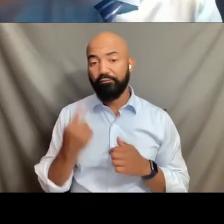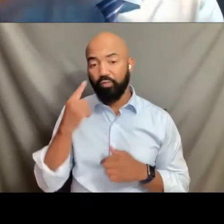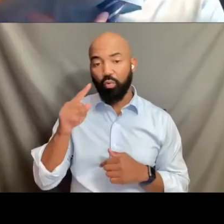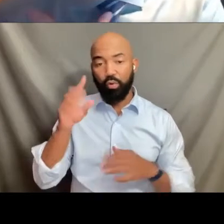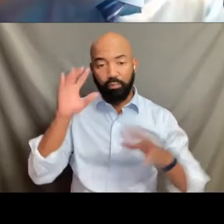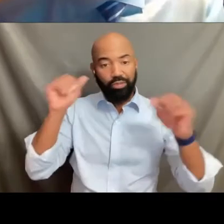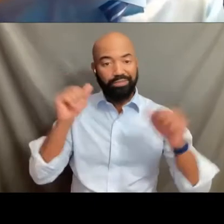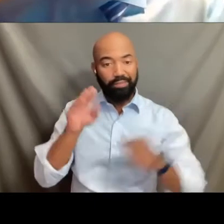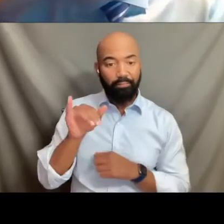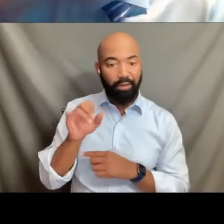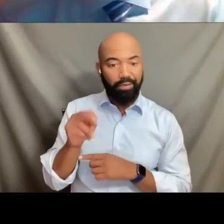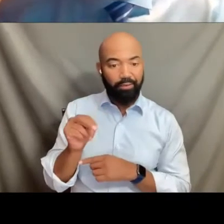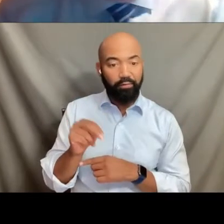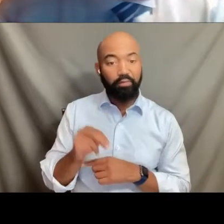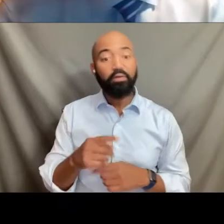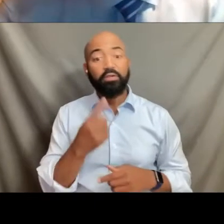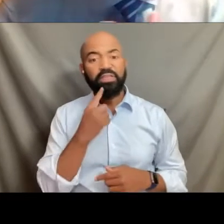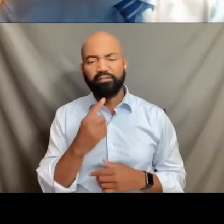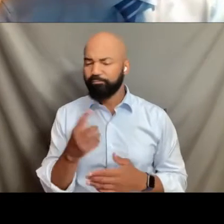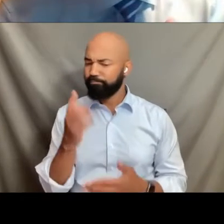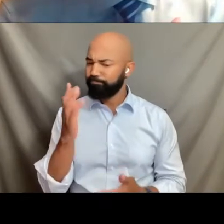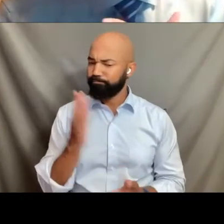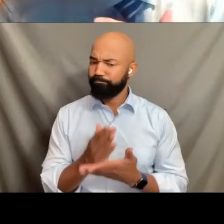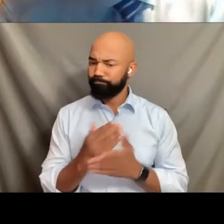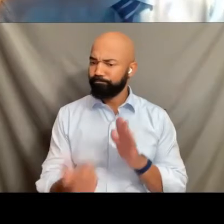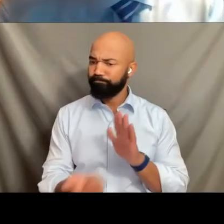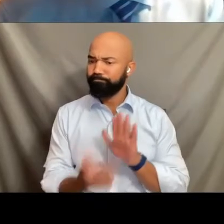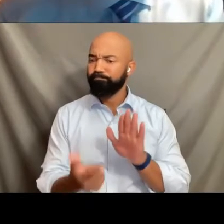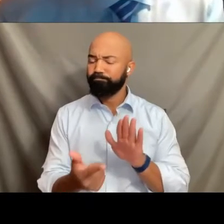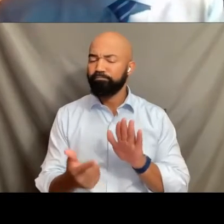prohibiting discrimination for any agencies,